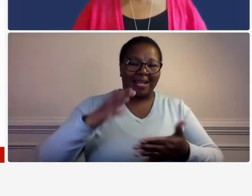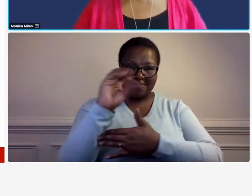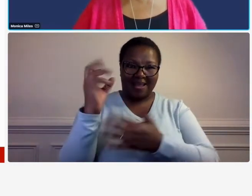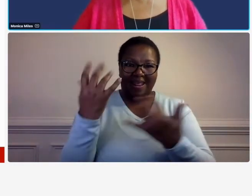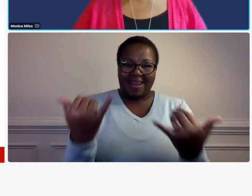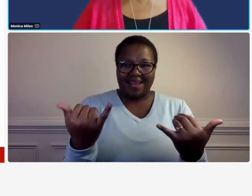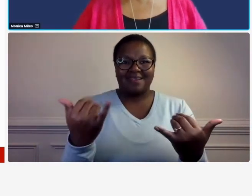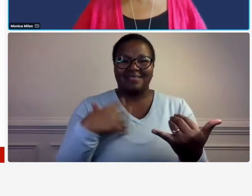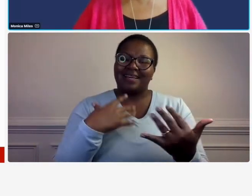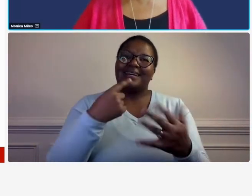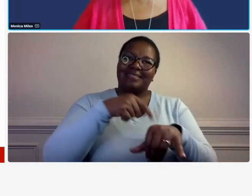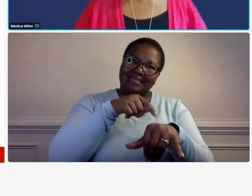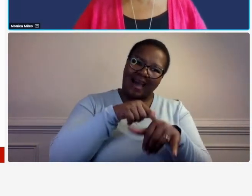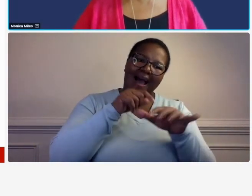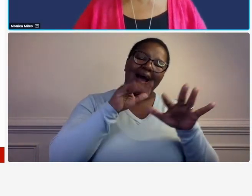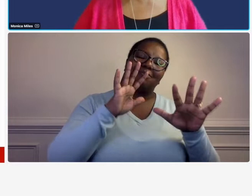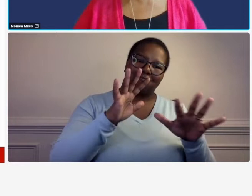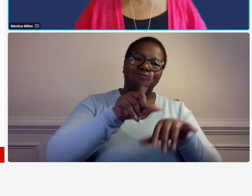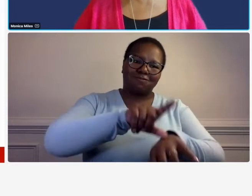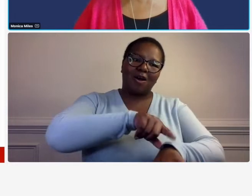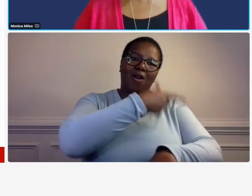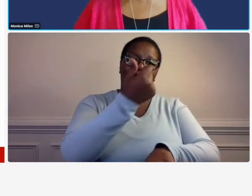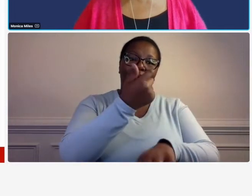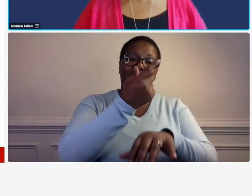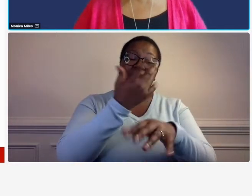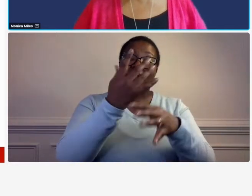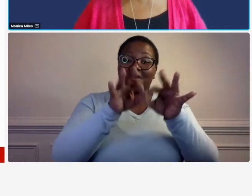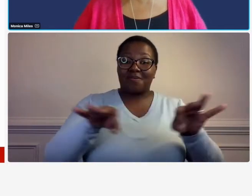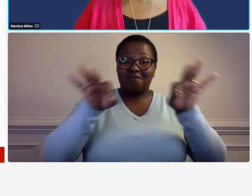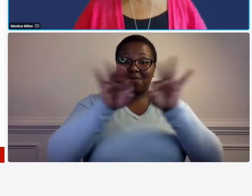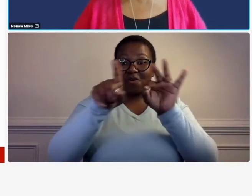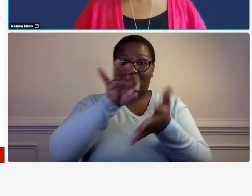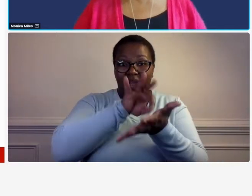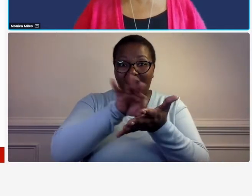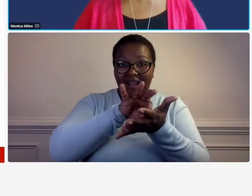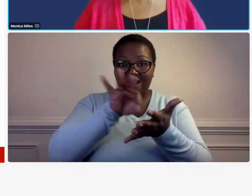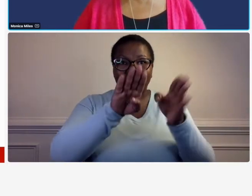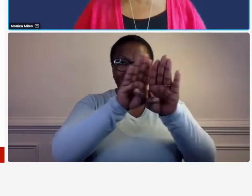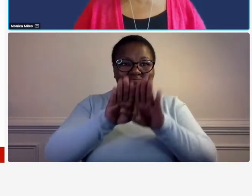time so it's good to prepare close your books early and um you know schedule your your auditor